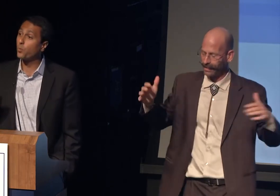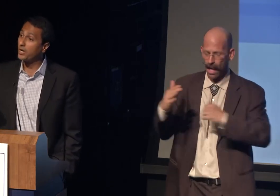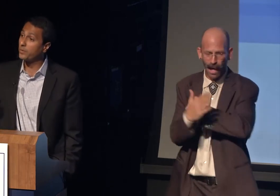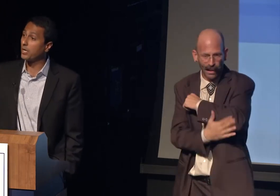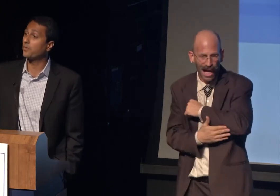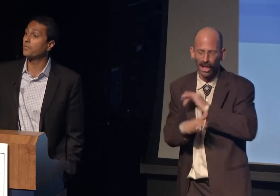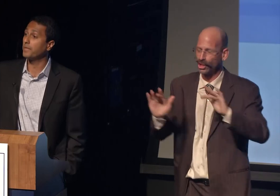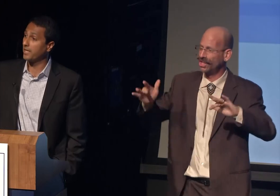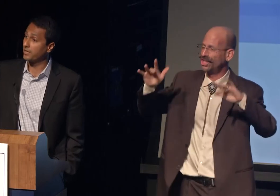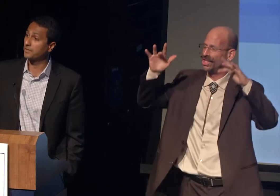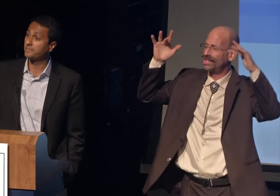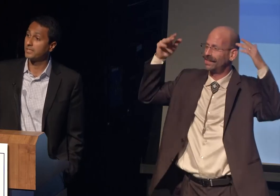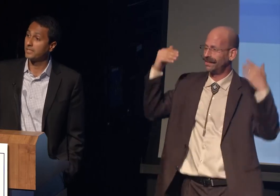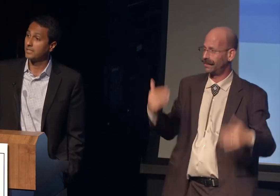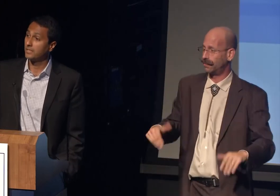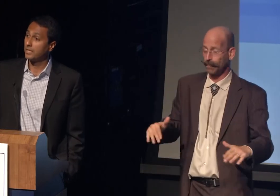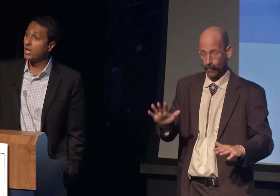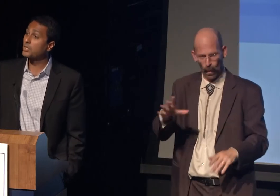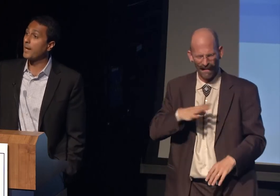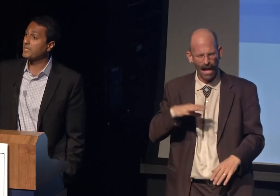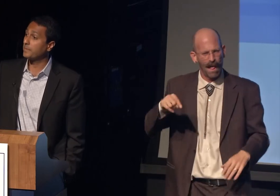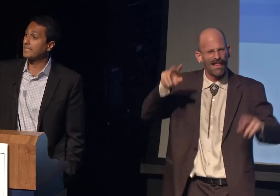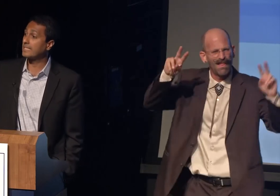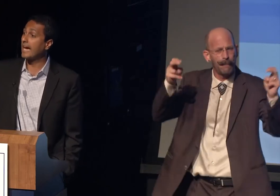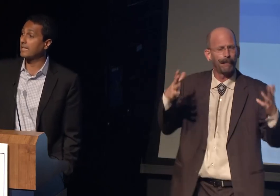where do we go from here? It also happens to be the title